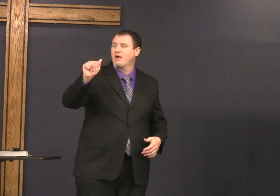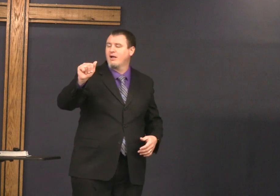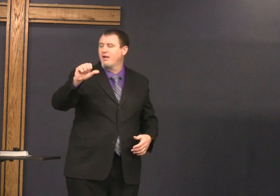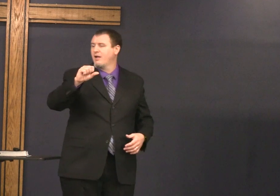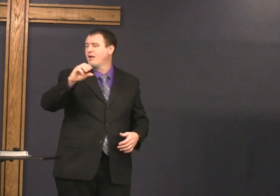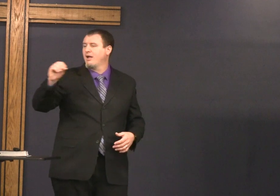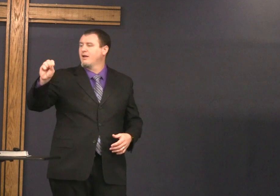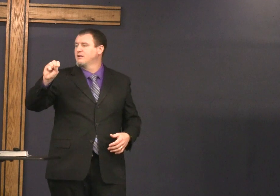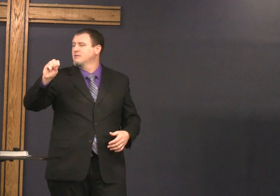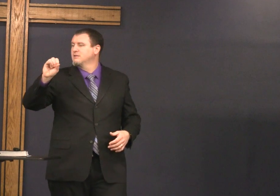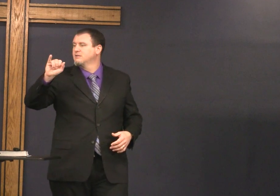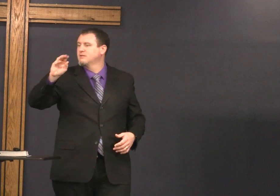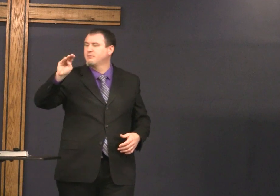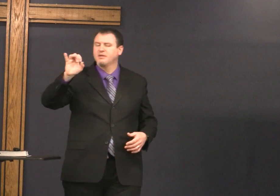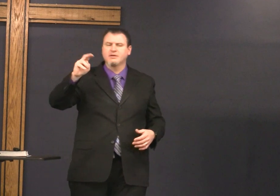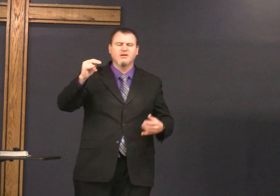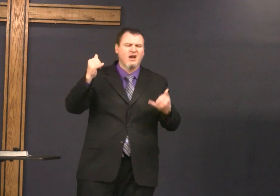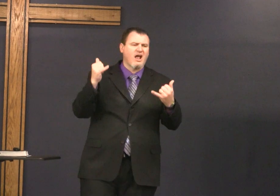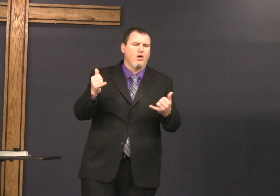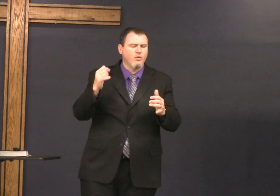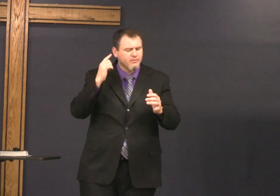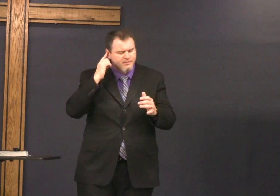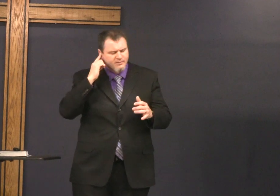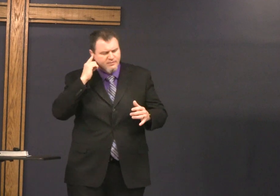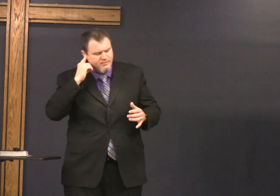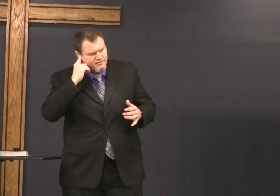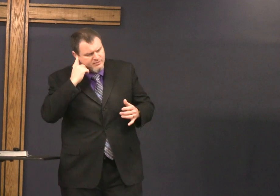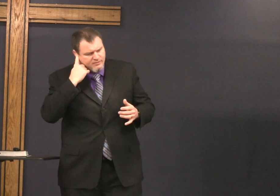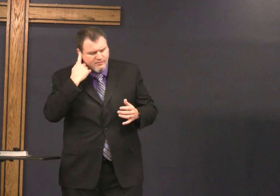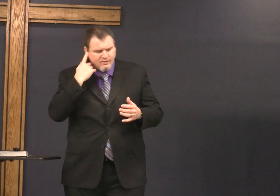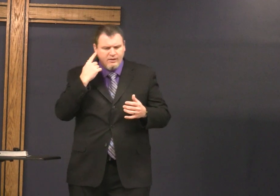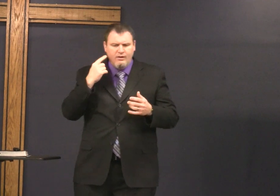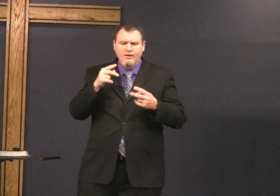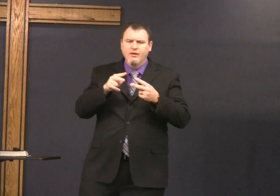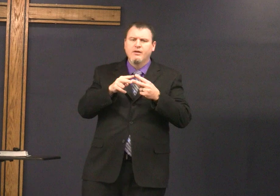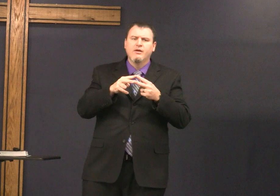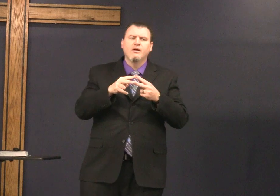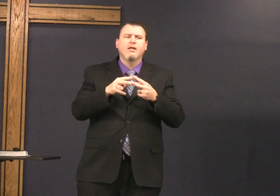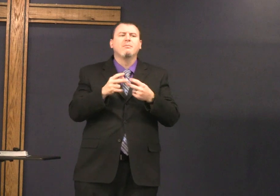we have Anna and Simeon that we've talked about today and